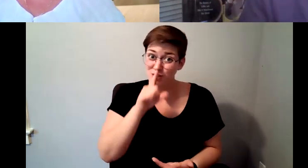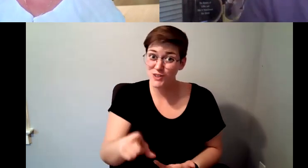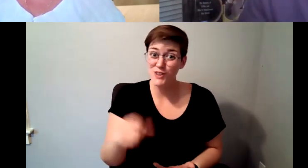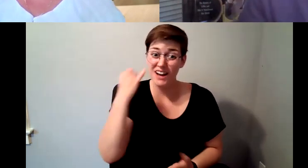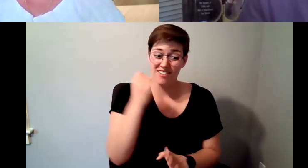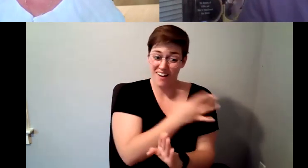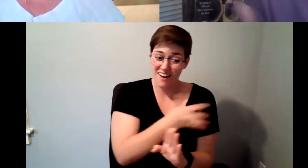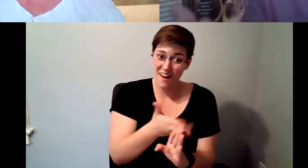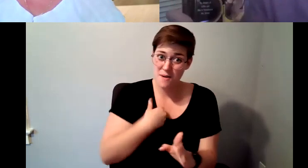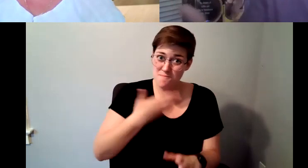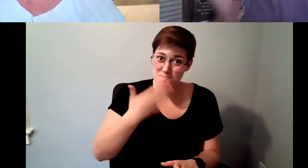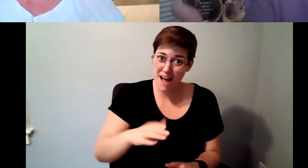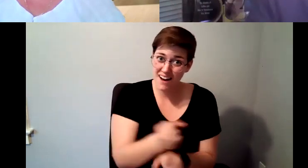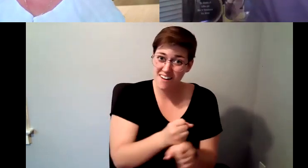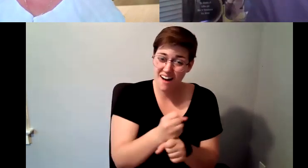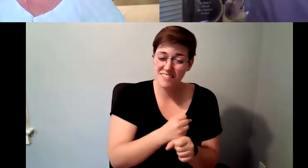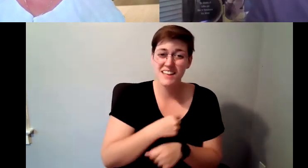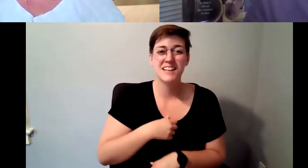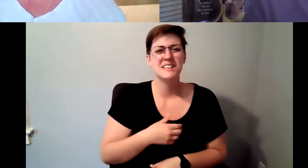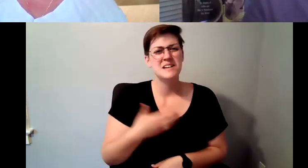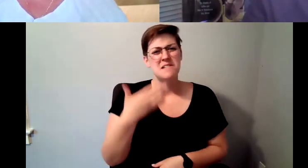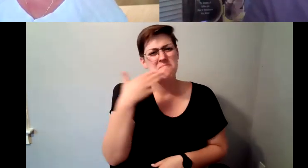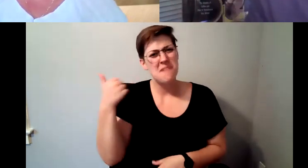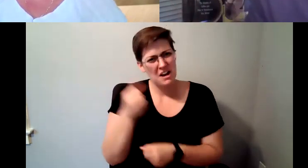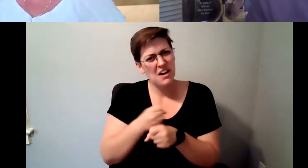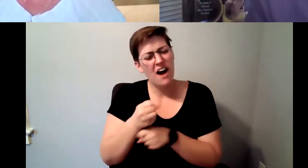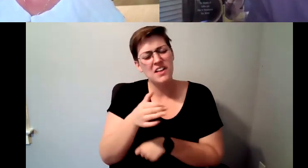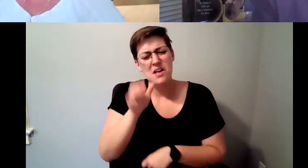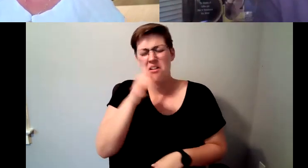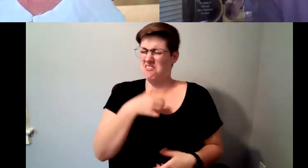coffee you think well this doesn't taste like my coffee I'm not gonna like this, but then,